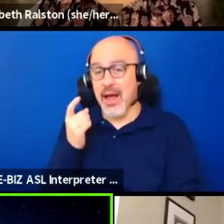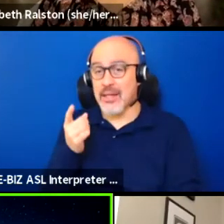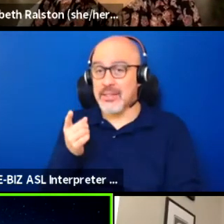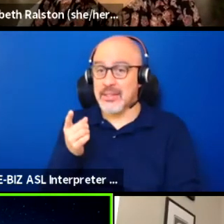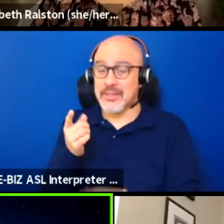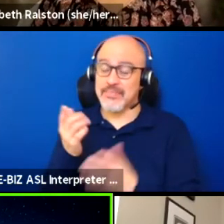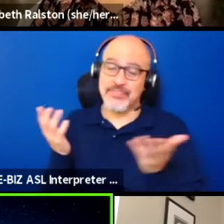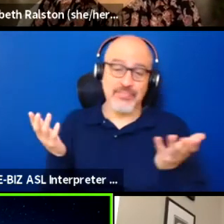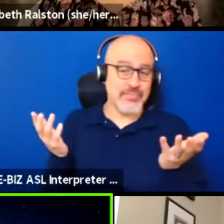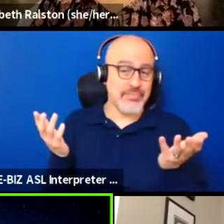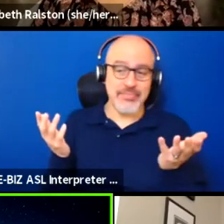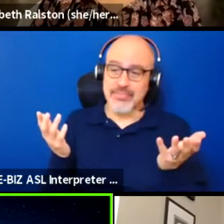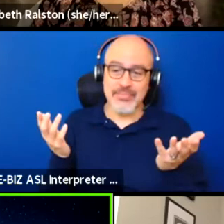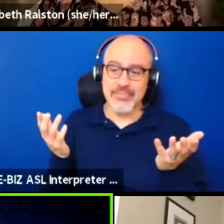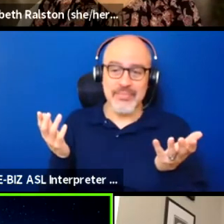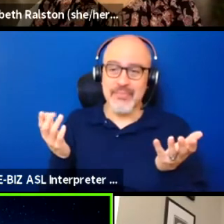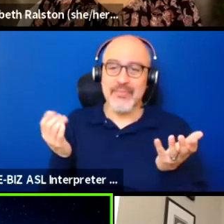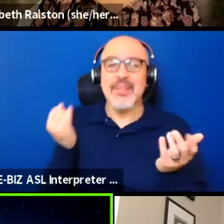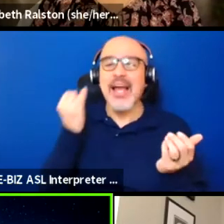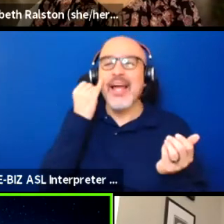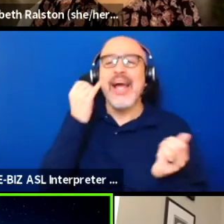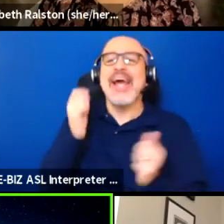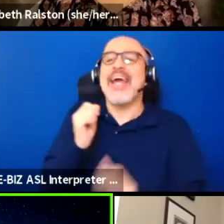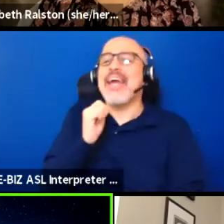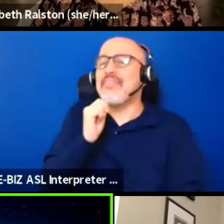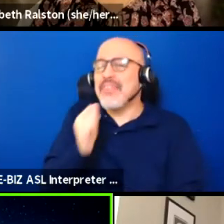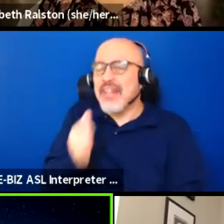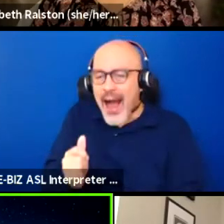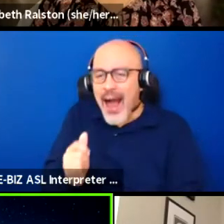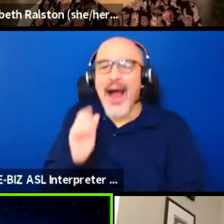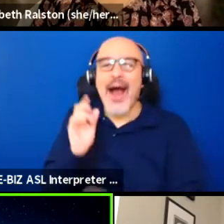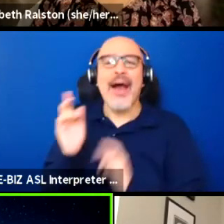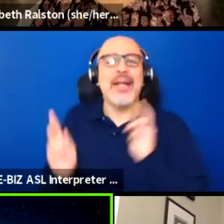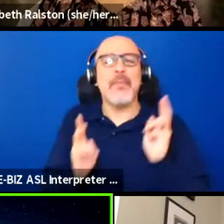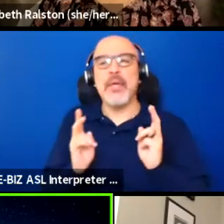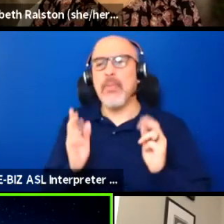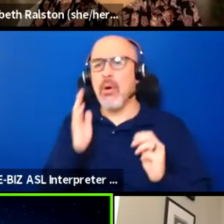otherwise you'll have people who get an attitude about,